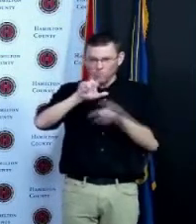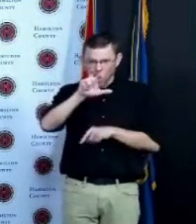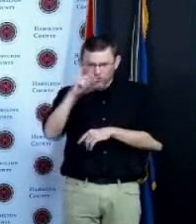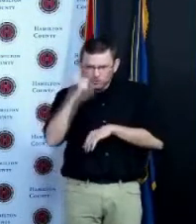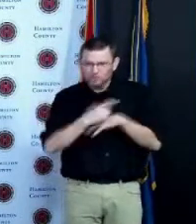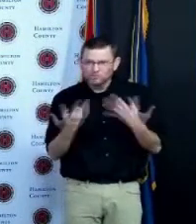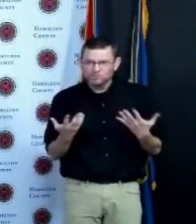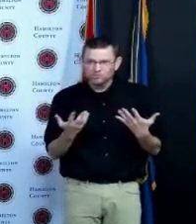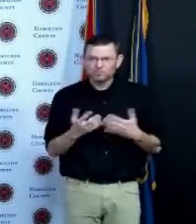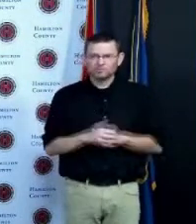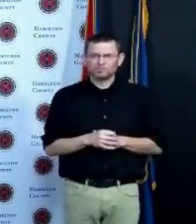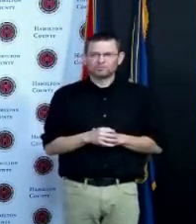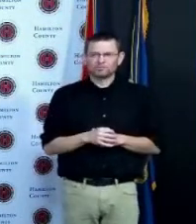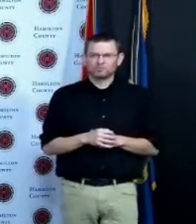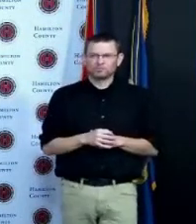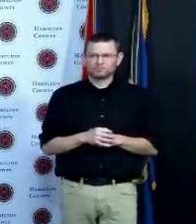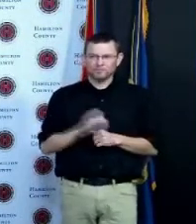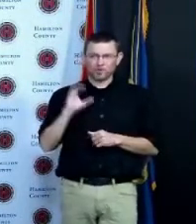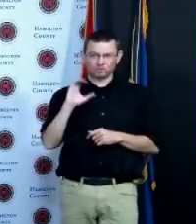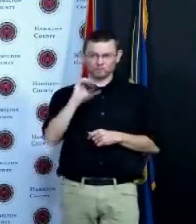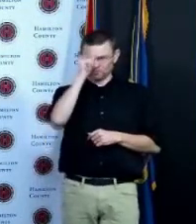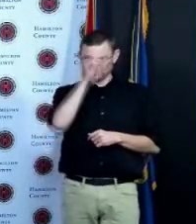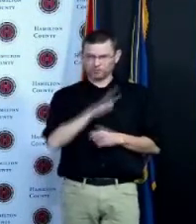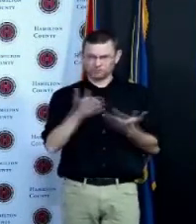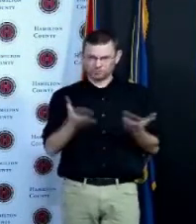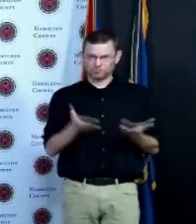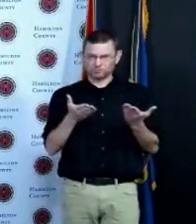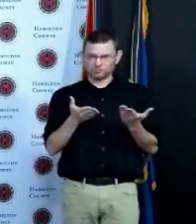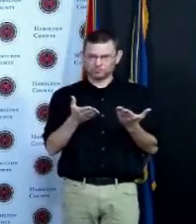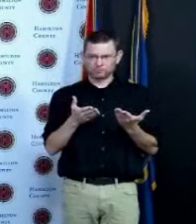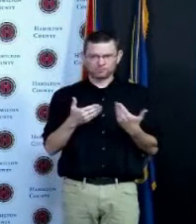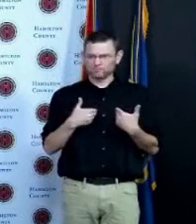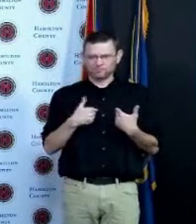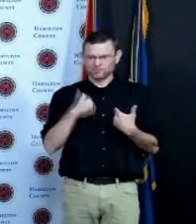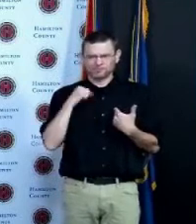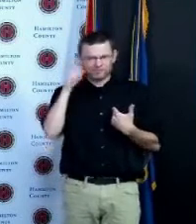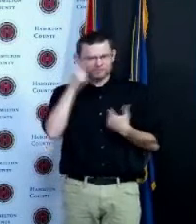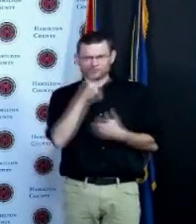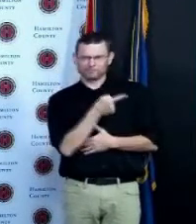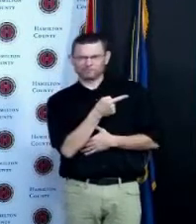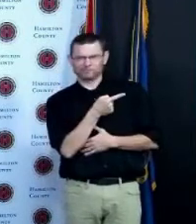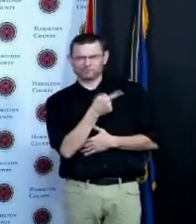those voices I would use other voices to say get vaccinated one of those little voices is mine to